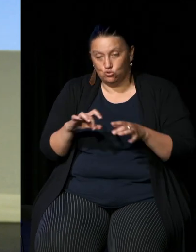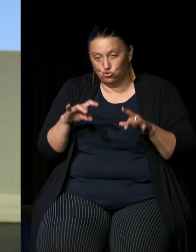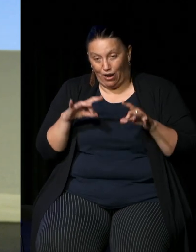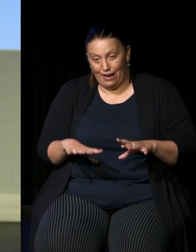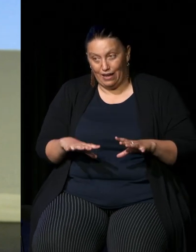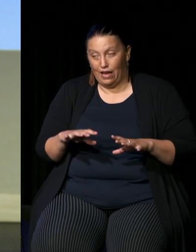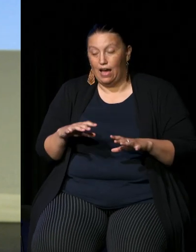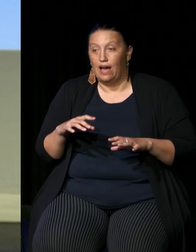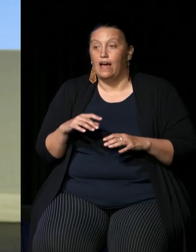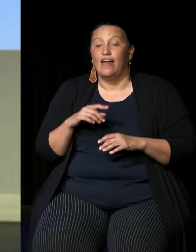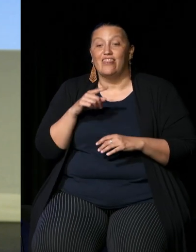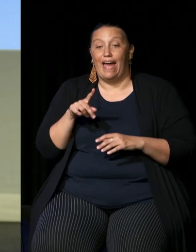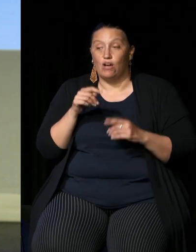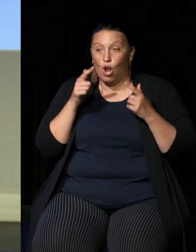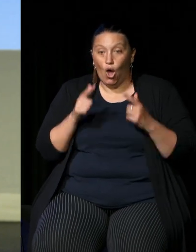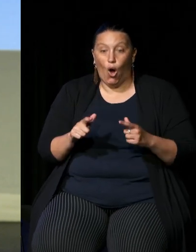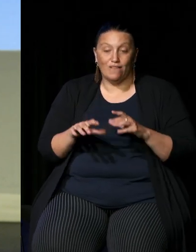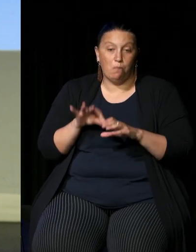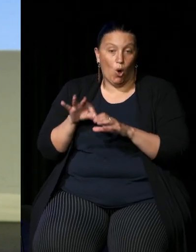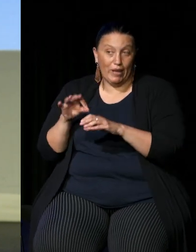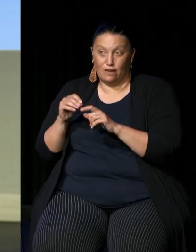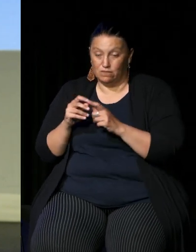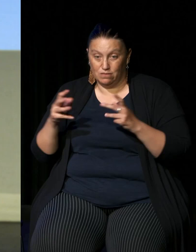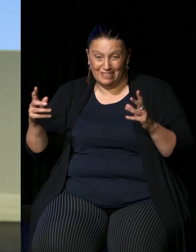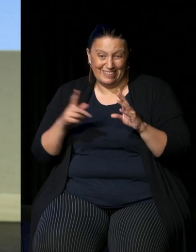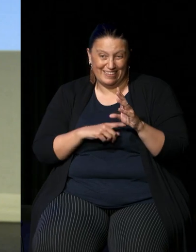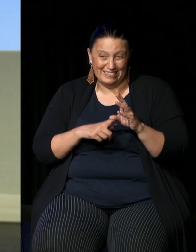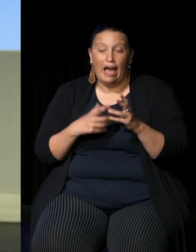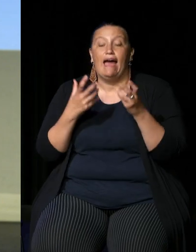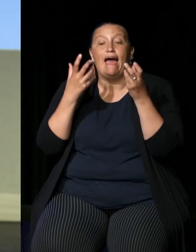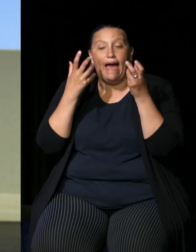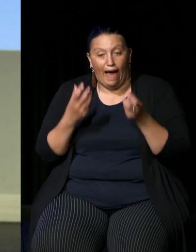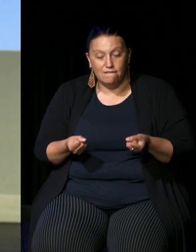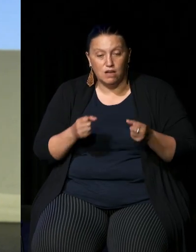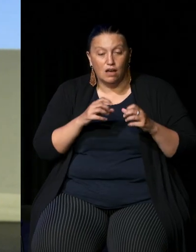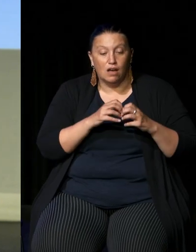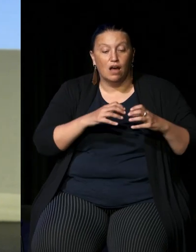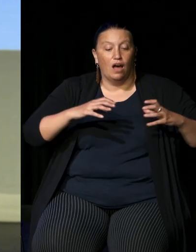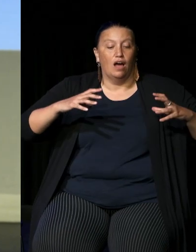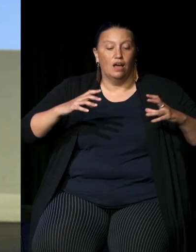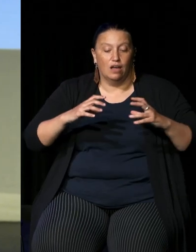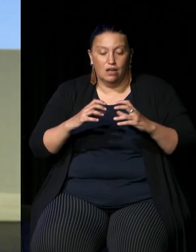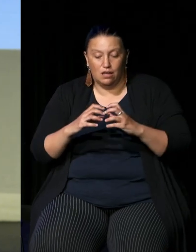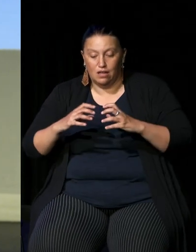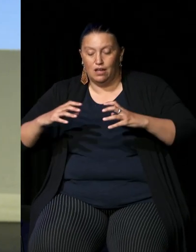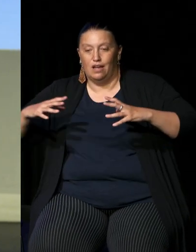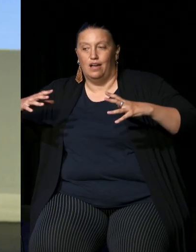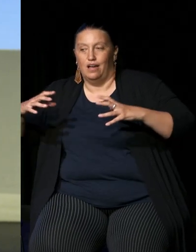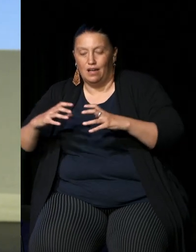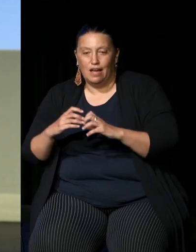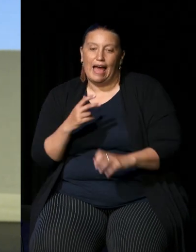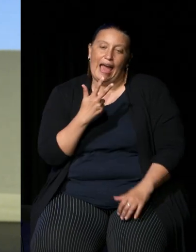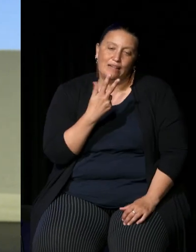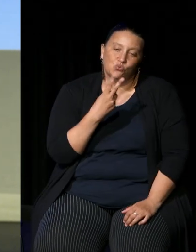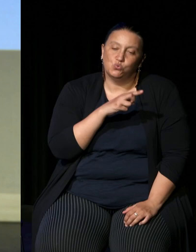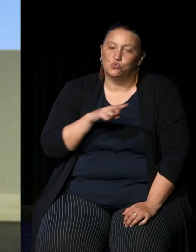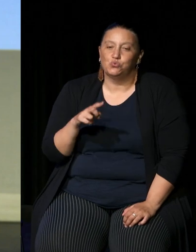polling over years that there is it fluctuates somewhere between 82 and 86 Indigenous support